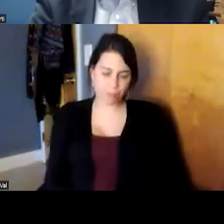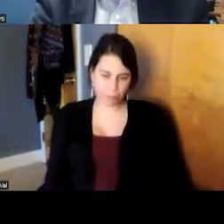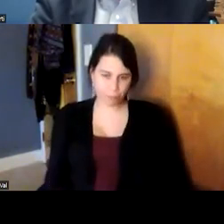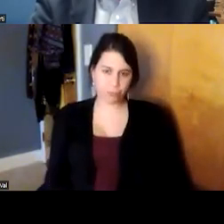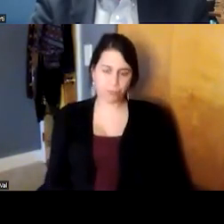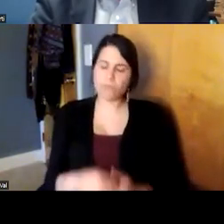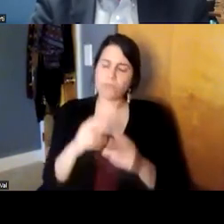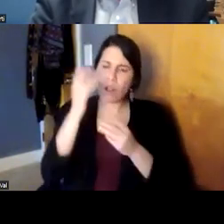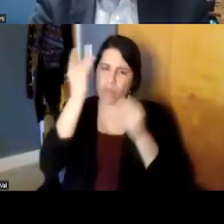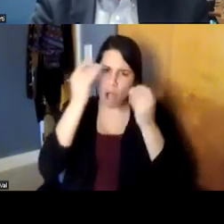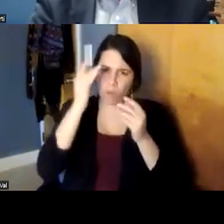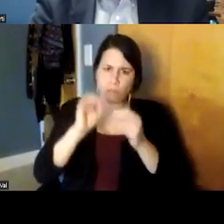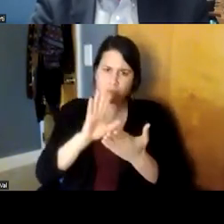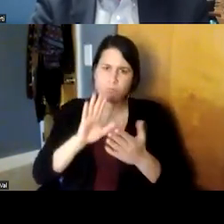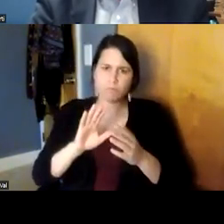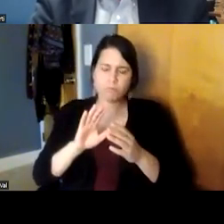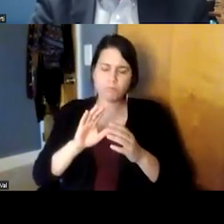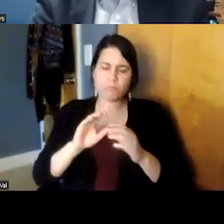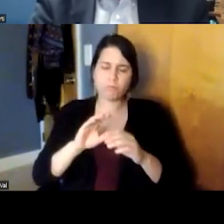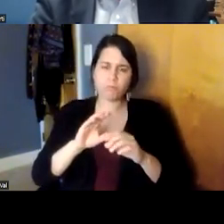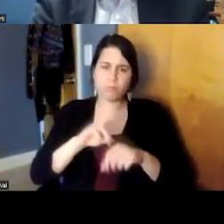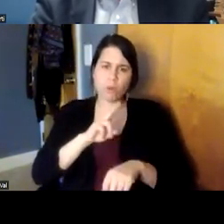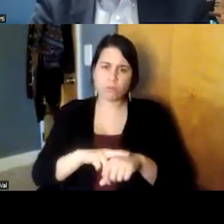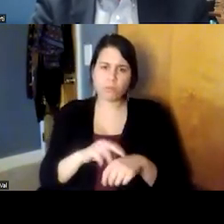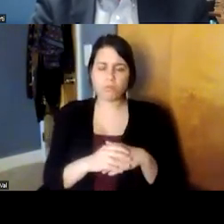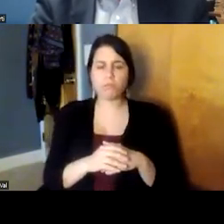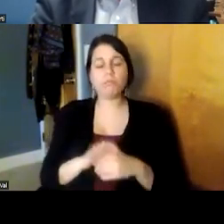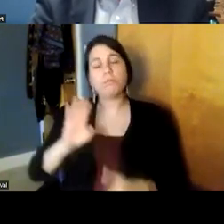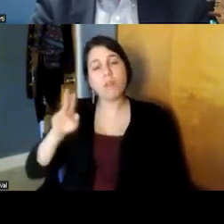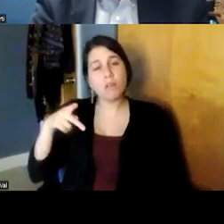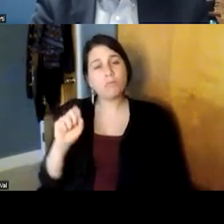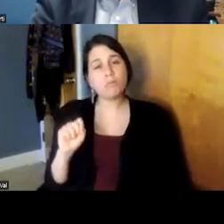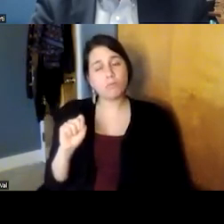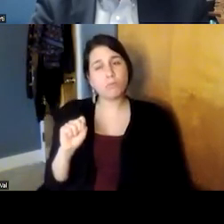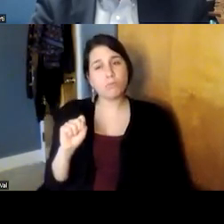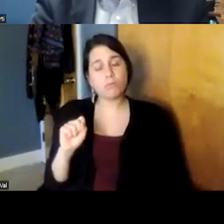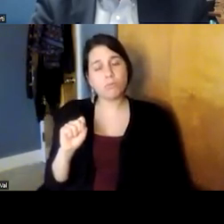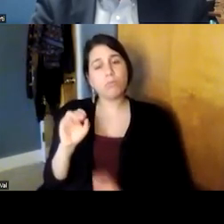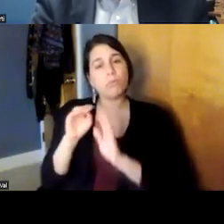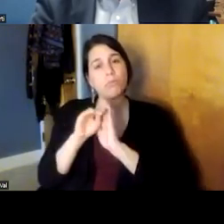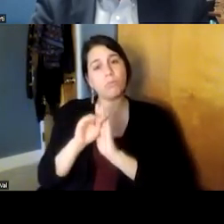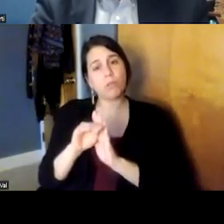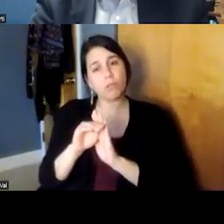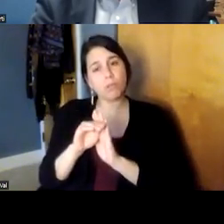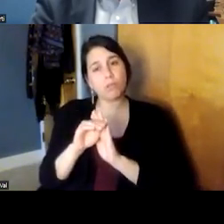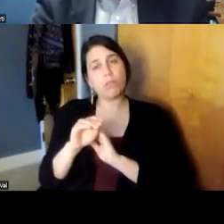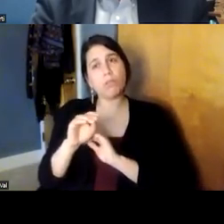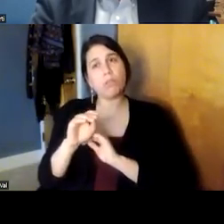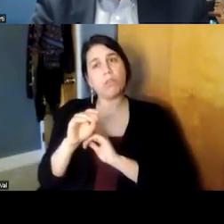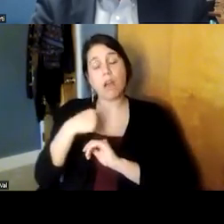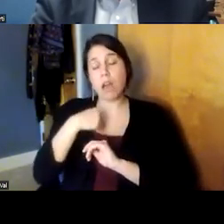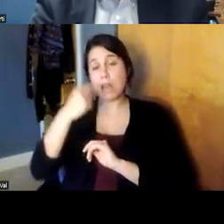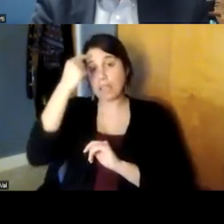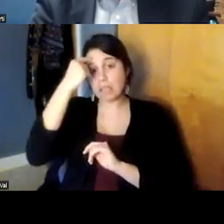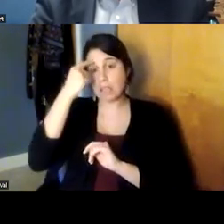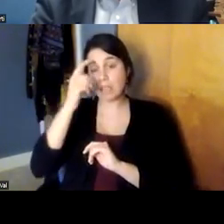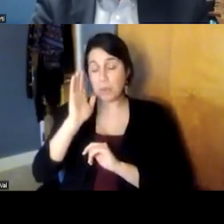way um i i do think that the biopsychosocial model would have disappeared and extinguished if we had